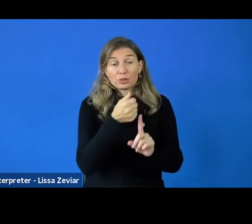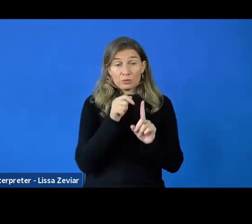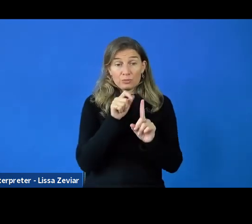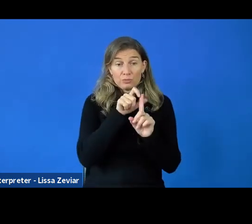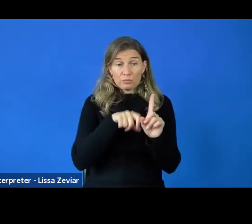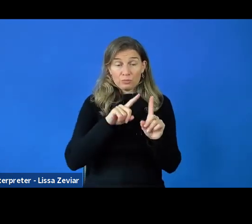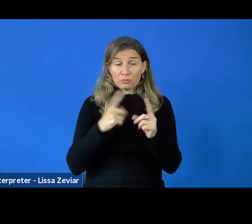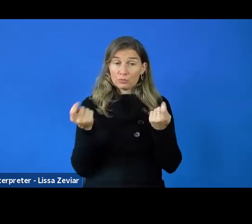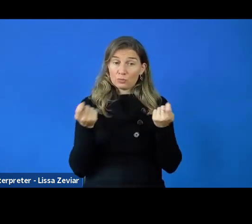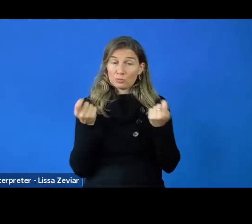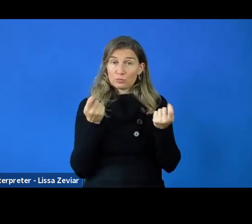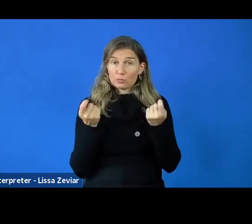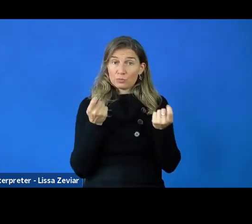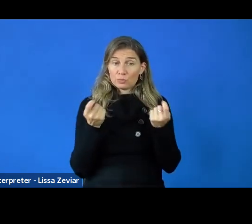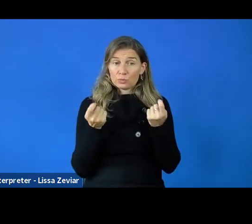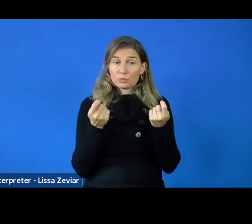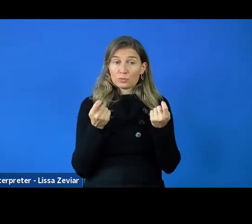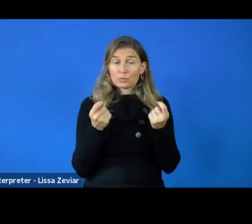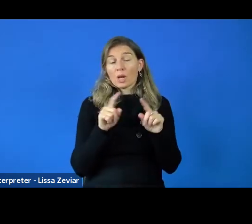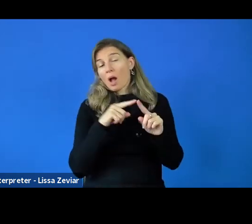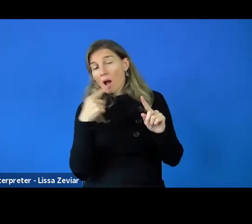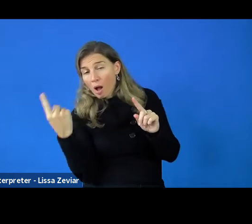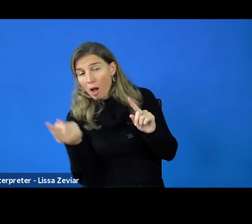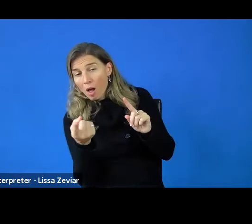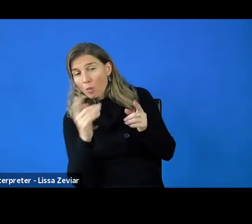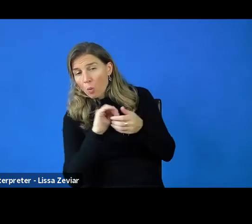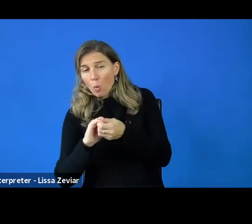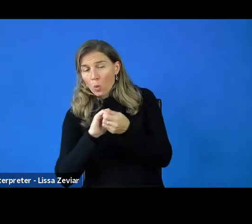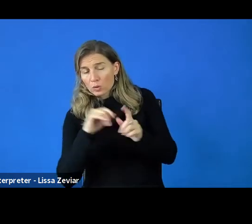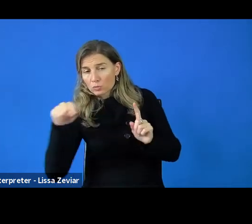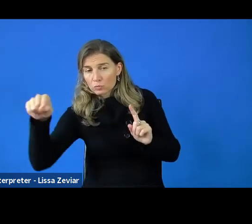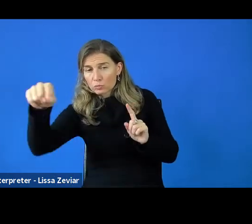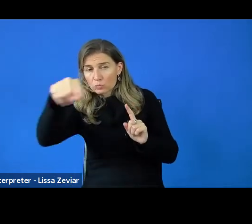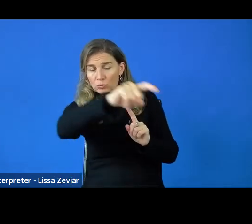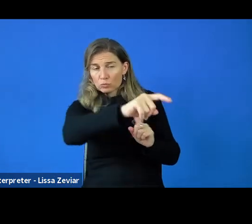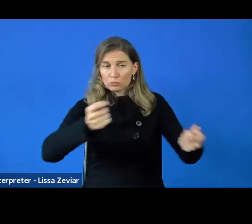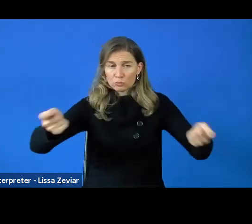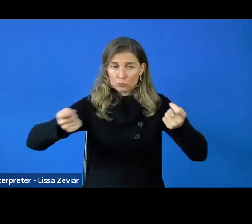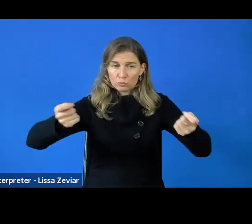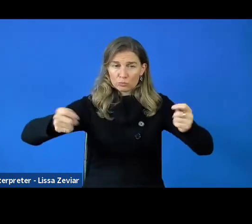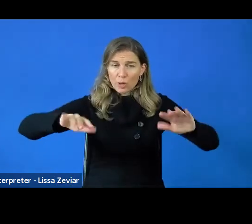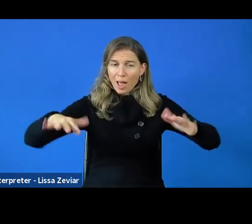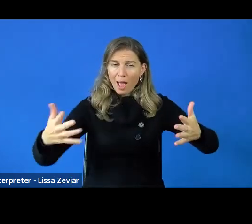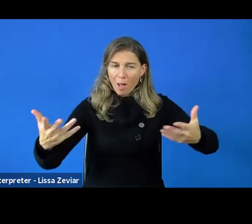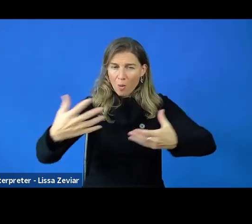with your organisations or others in how you are going to participate. Next slide.